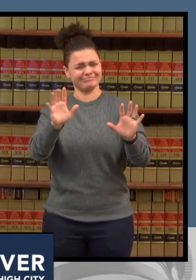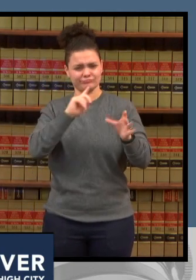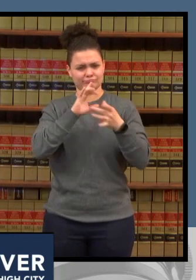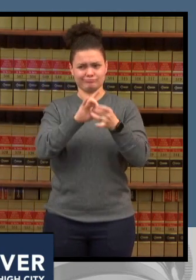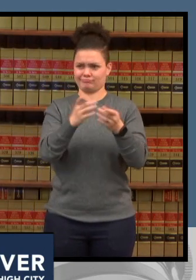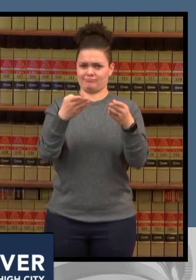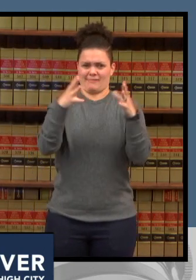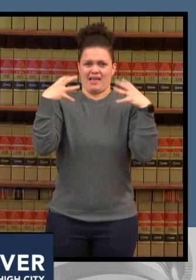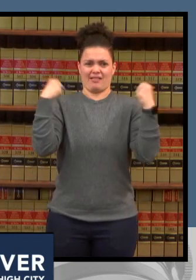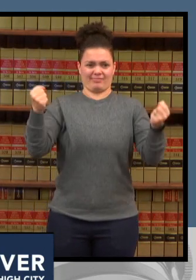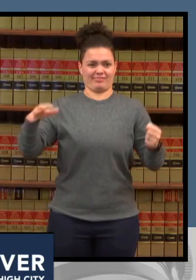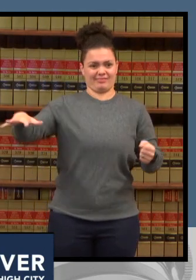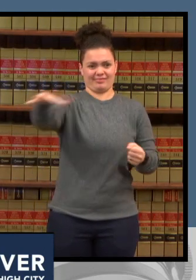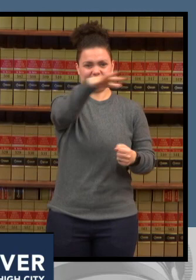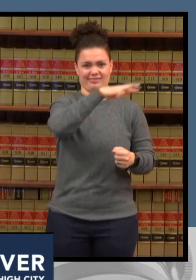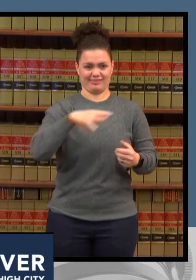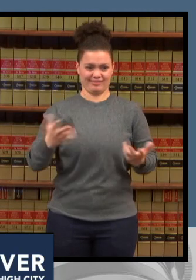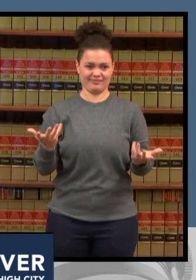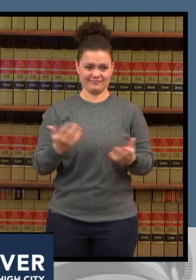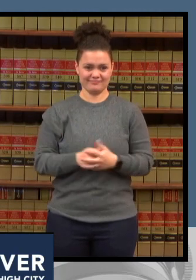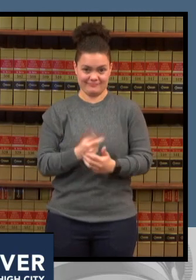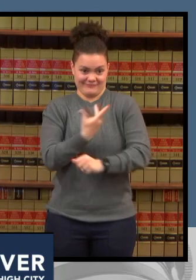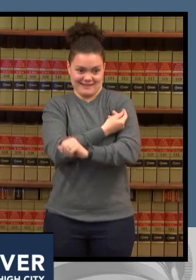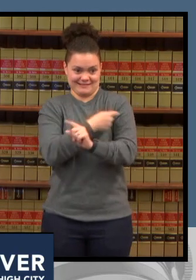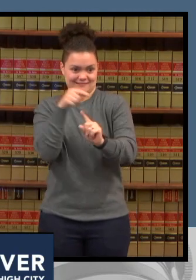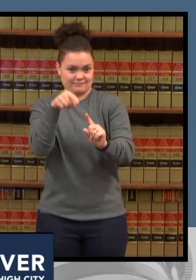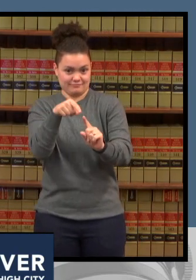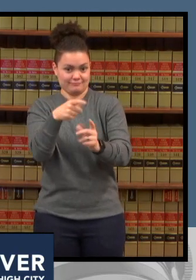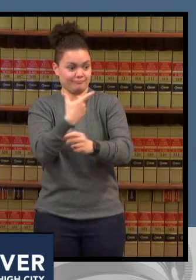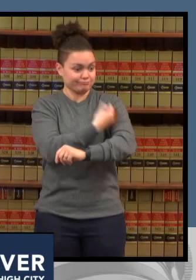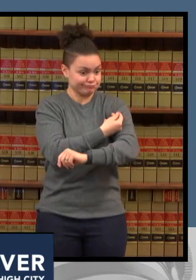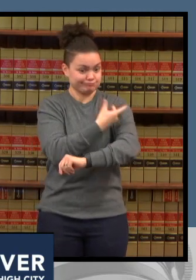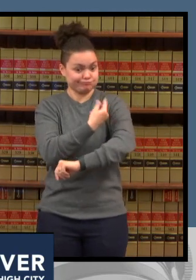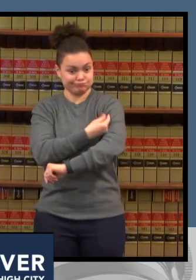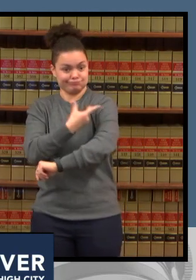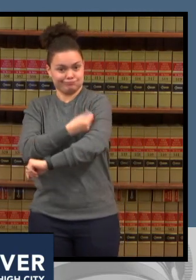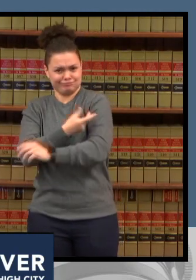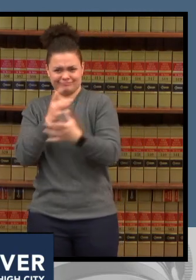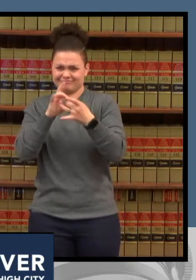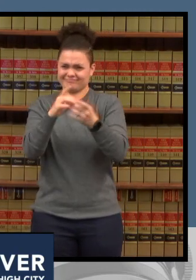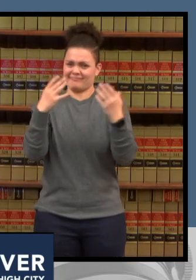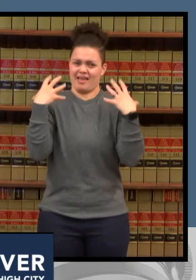get boosted and with that i'm gonna turn it over to bob mcdonald who will give us a more thorough